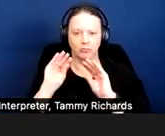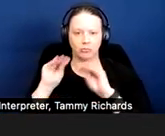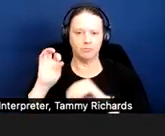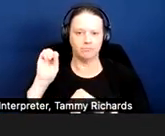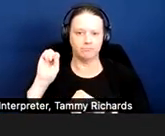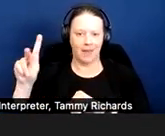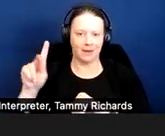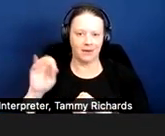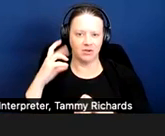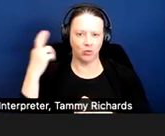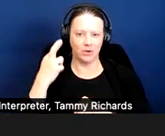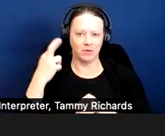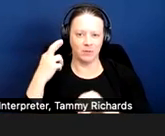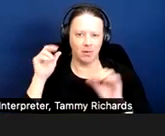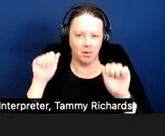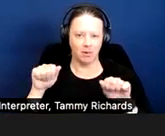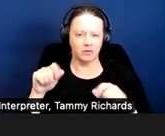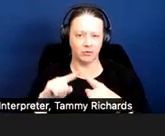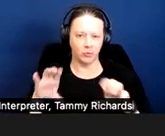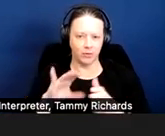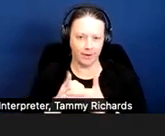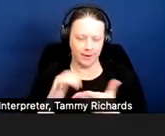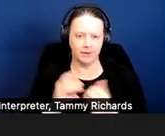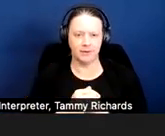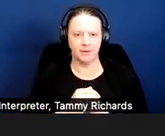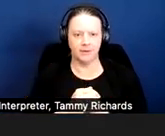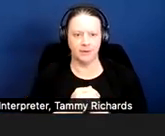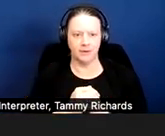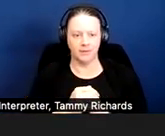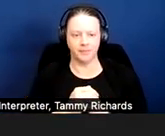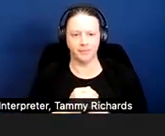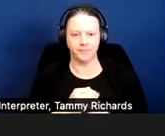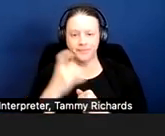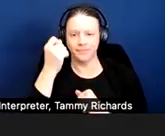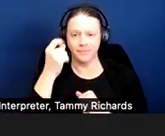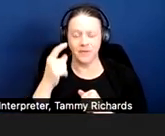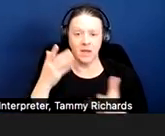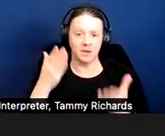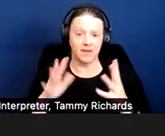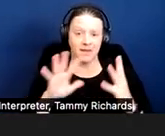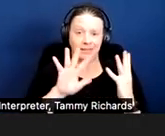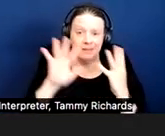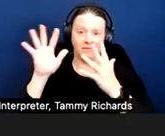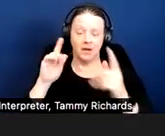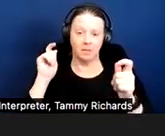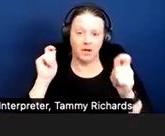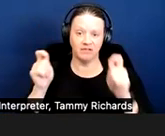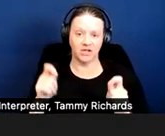if it's reasonable to do so. And here they really look at whether leaving the modifications in place are going to interfere